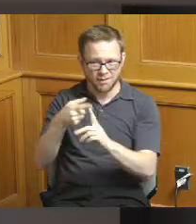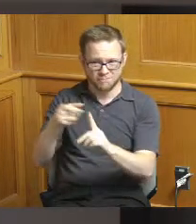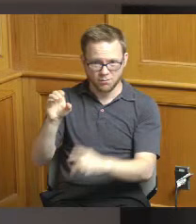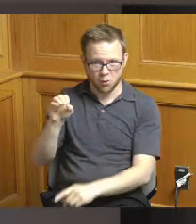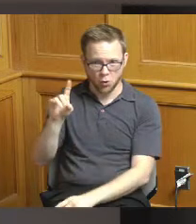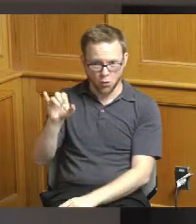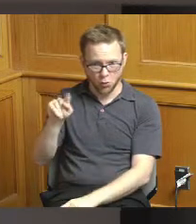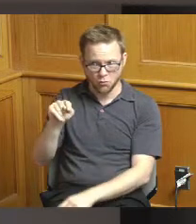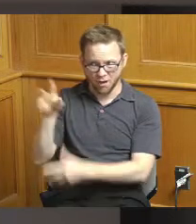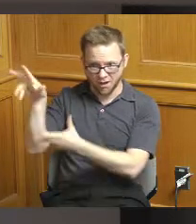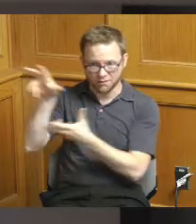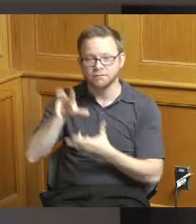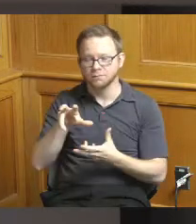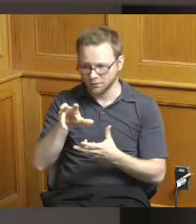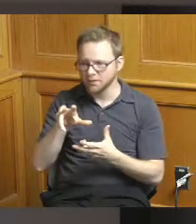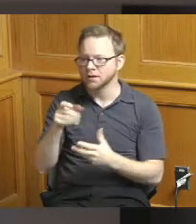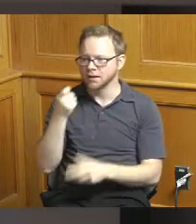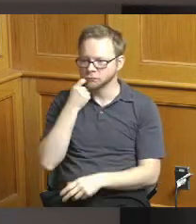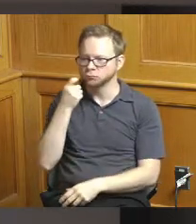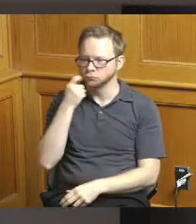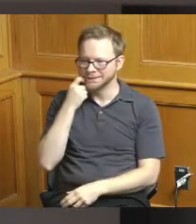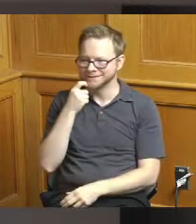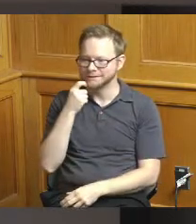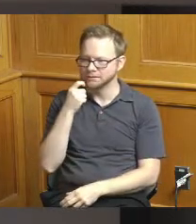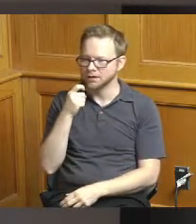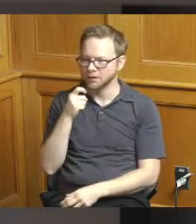building acquisition that we funded last year with one of these revitalization grants